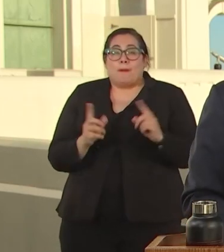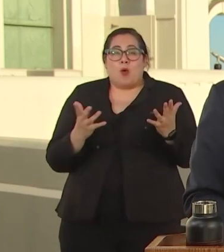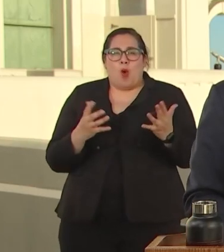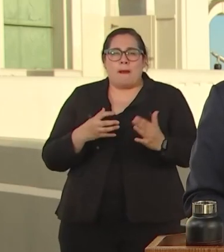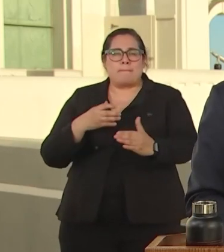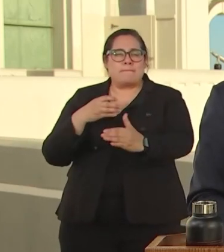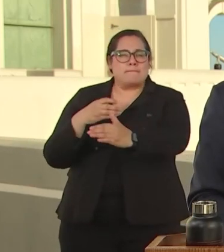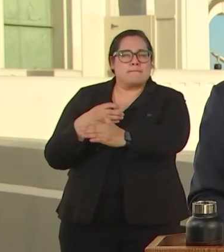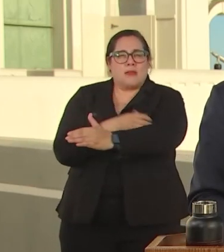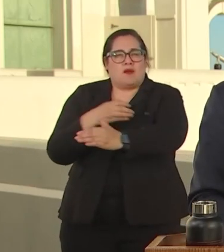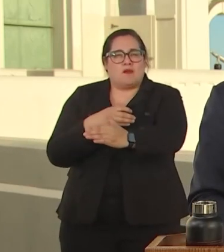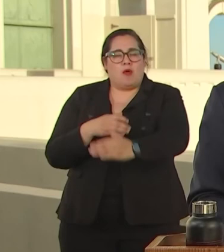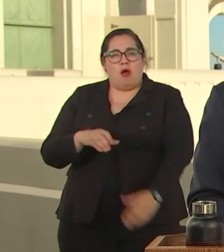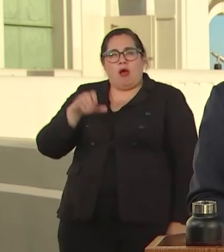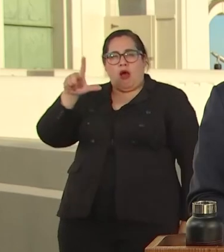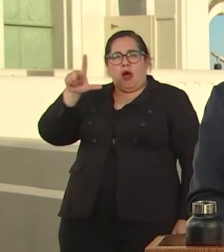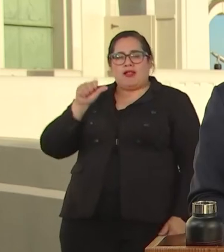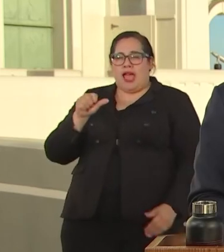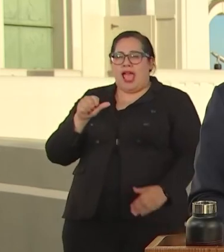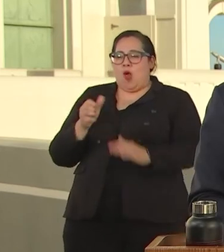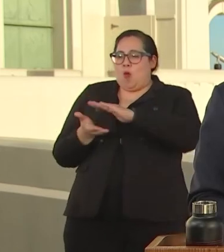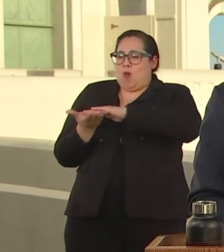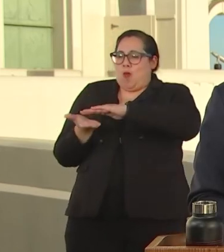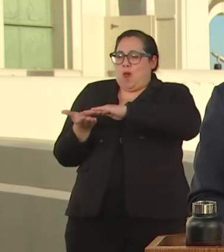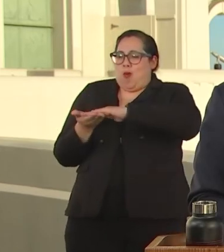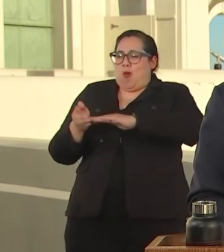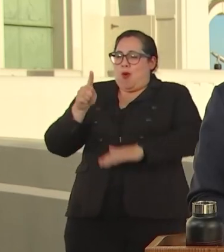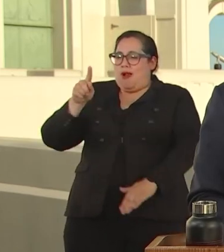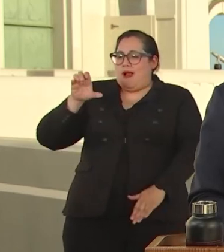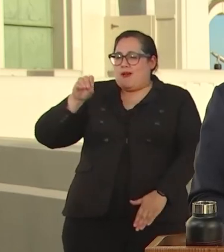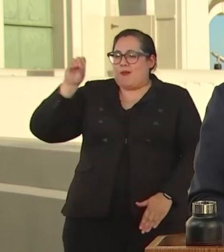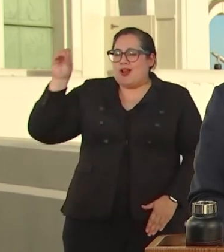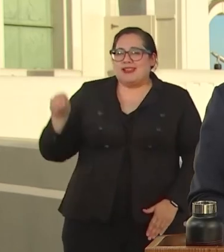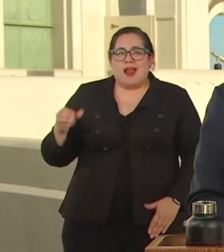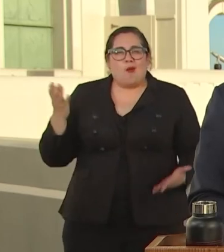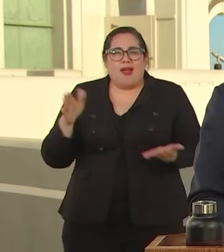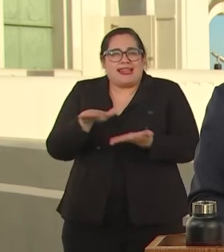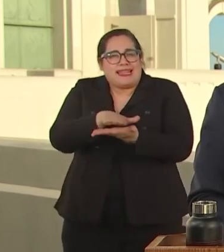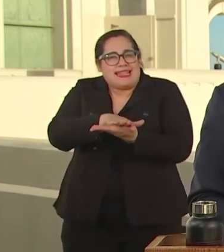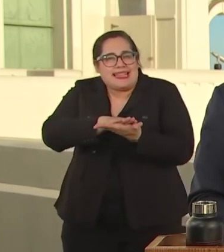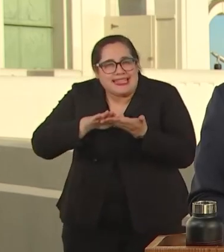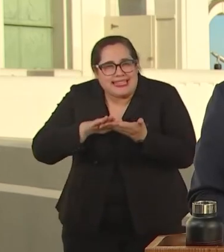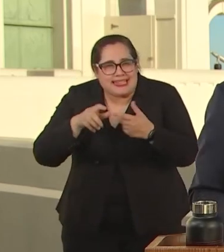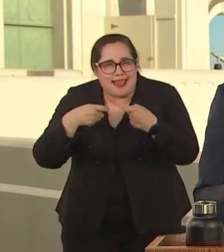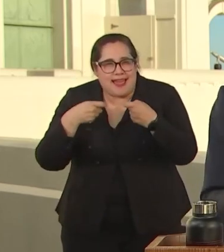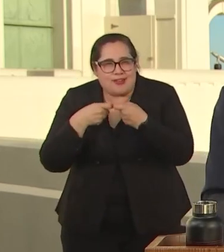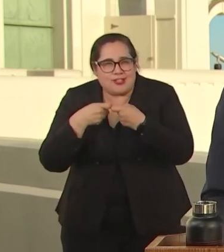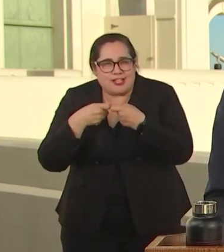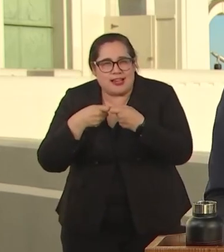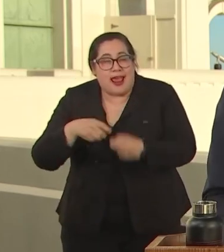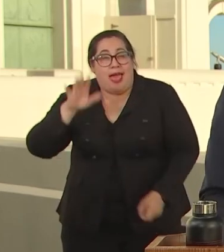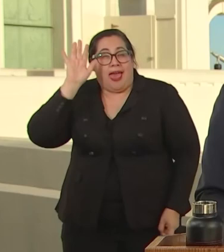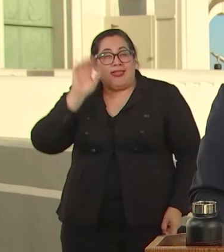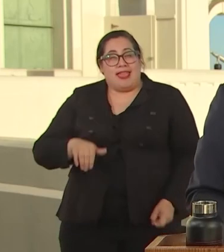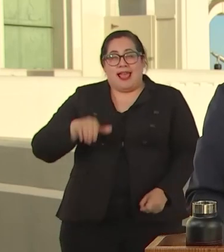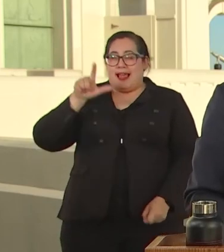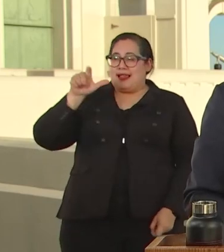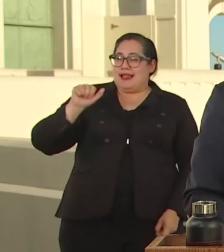ON 100% CLEAN ENERGY. AND THE LANDMARK L.A. 100 STUDY COMMISSION WITH PAUL KREKORIAN